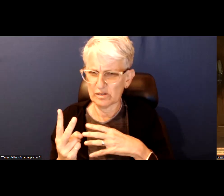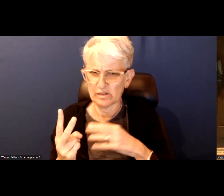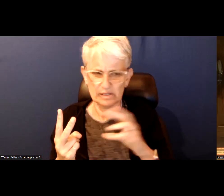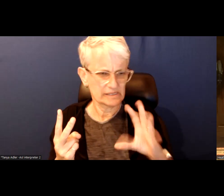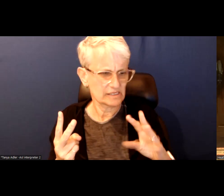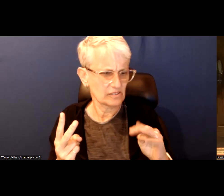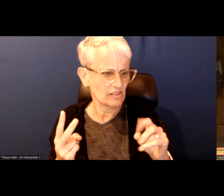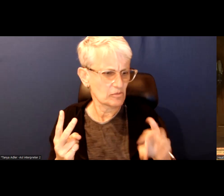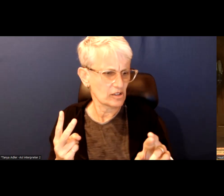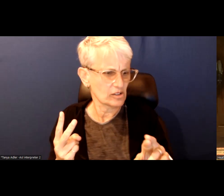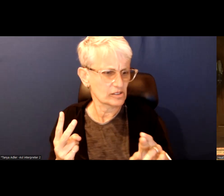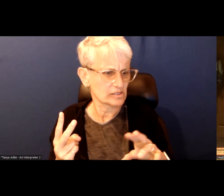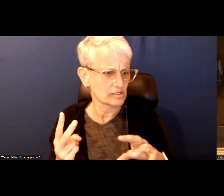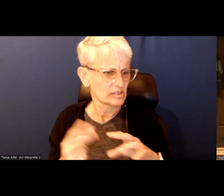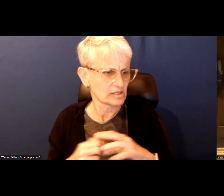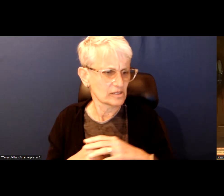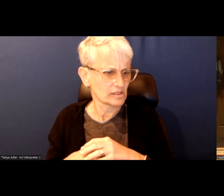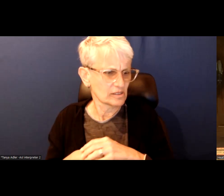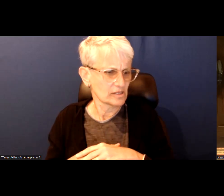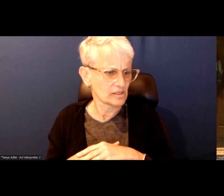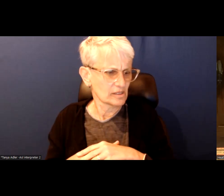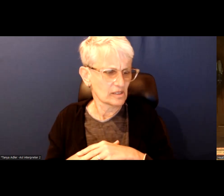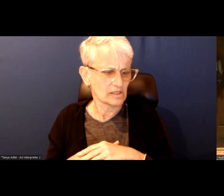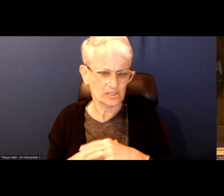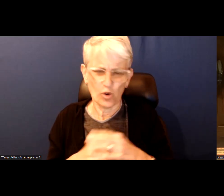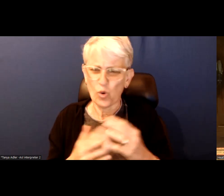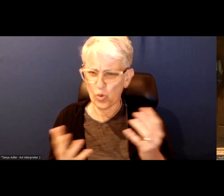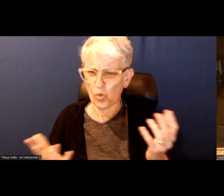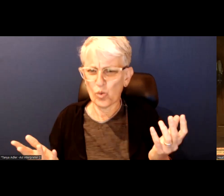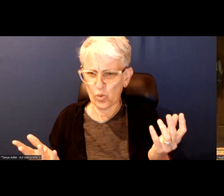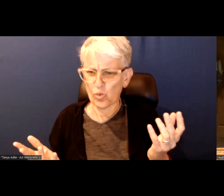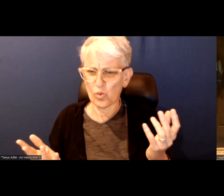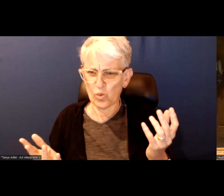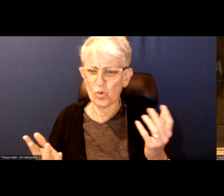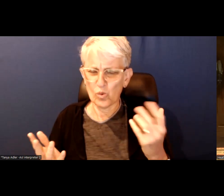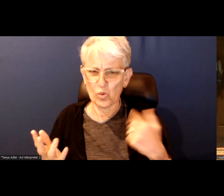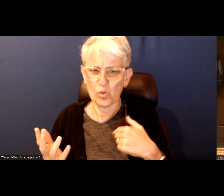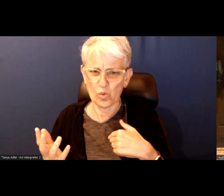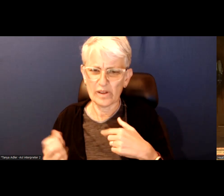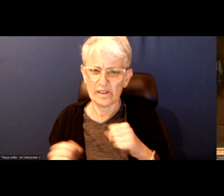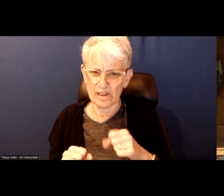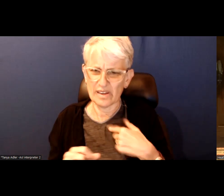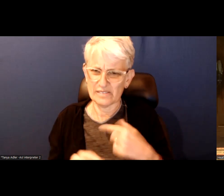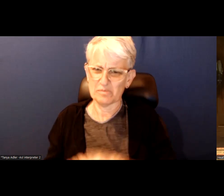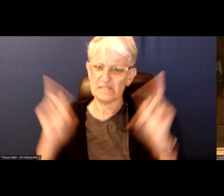There is clearly a lot of room you know to have some time definitely -- and I think that